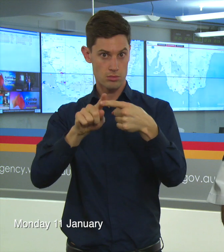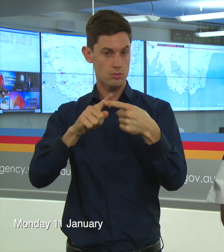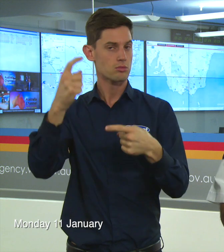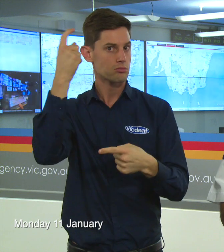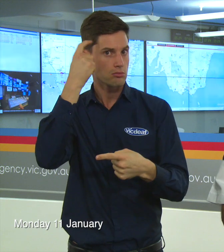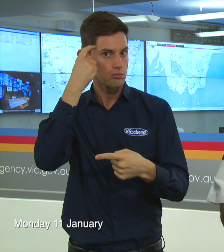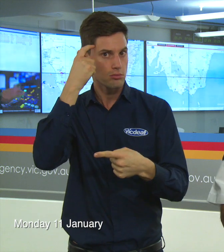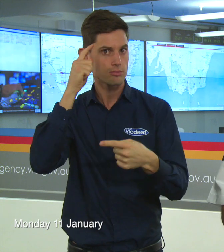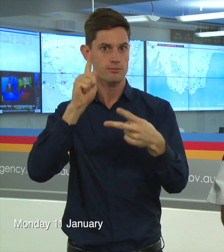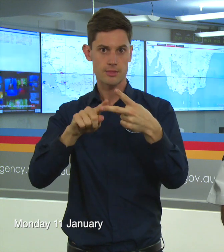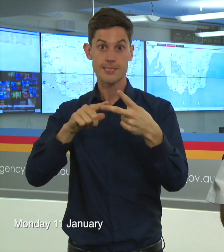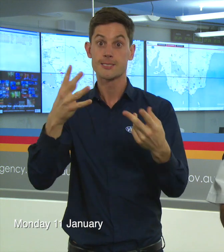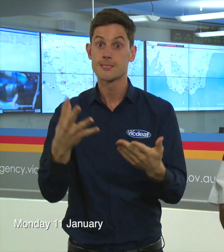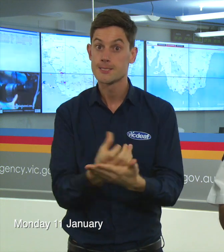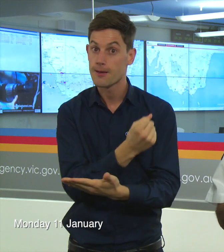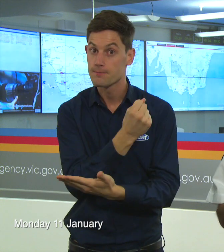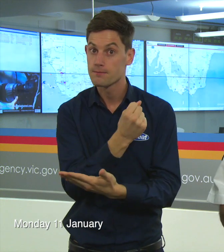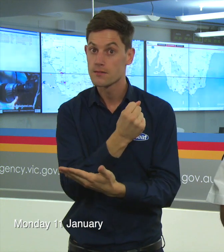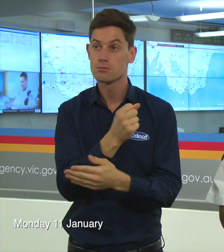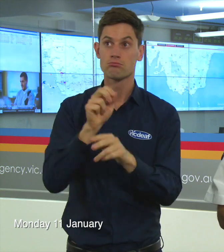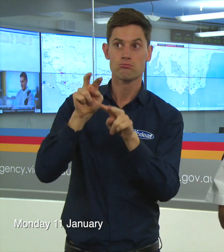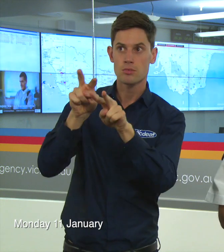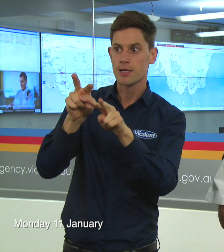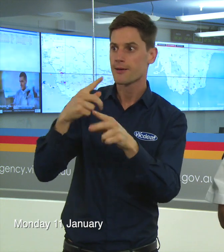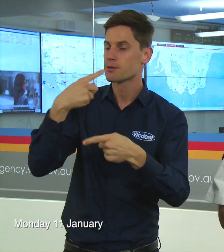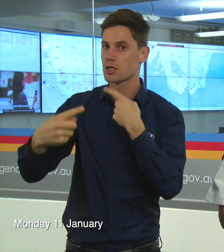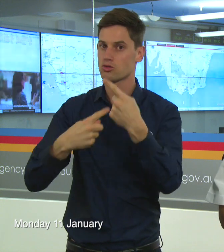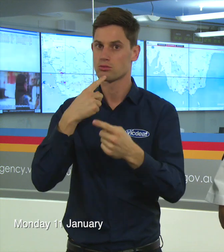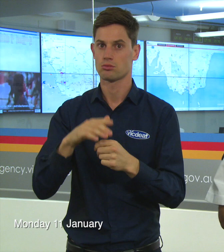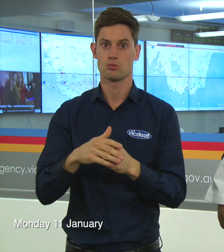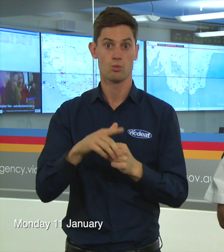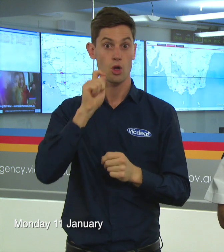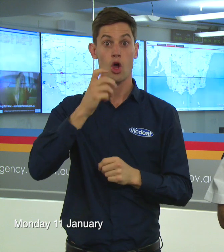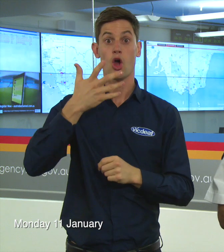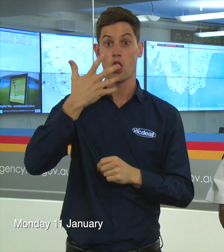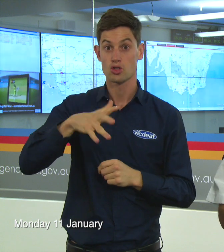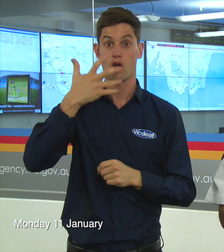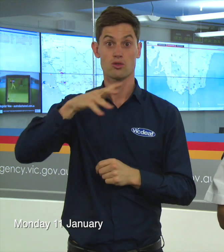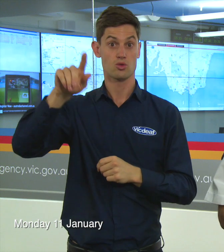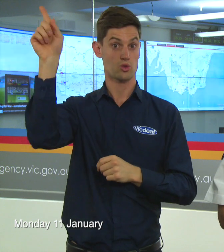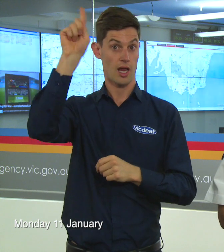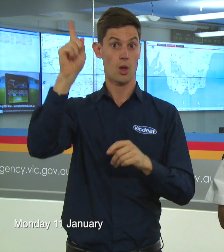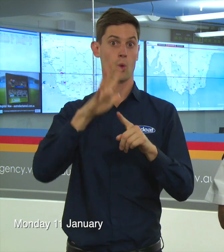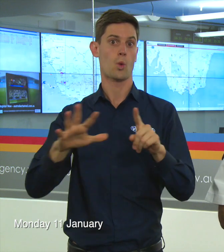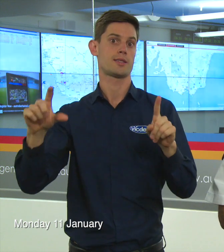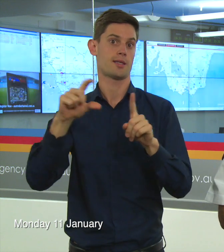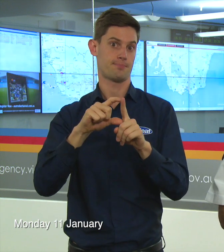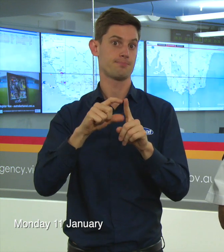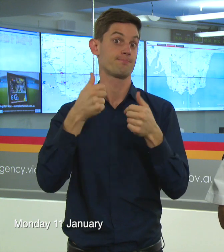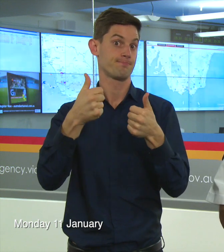It’s going to be a hot week, it’s already hot through central Victoria, and it will get hotter, and the fire danger rating will be critical.